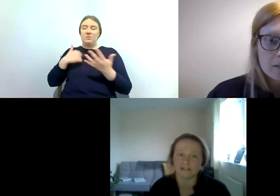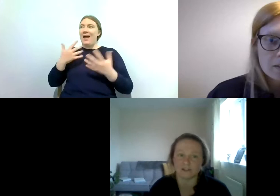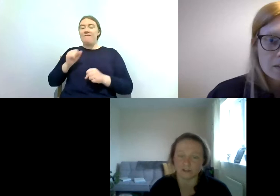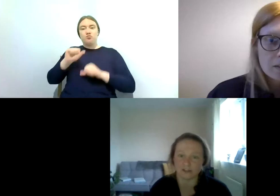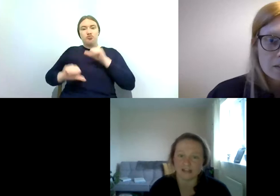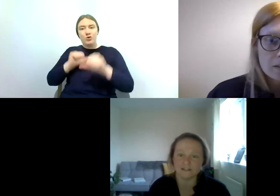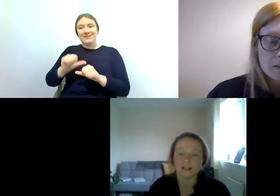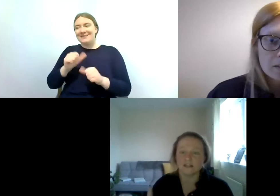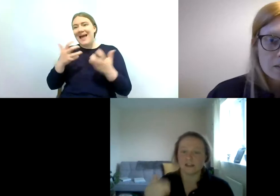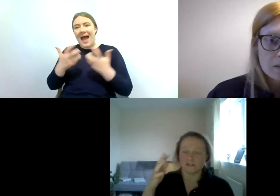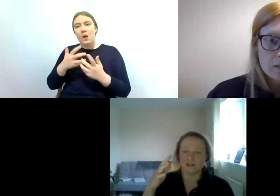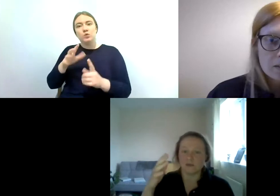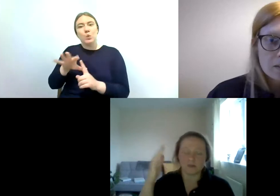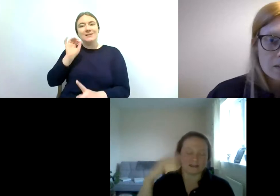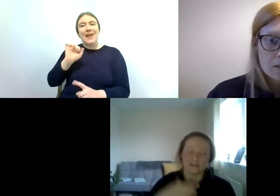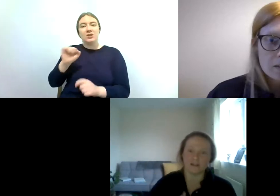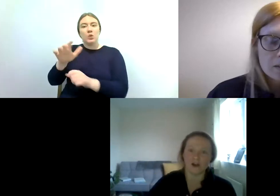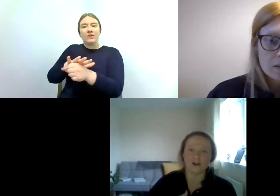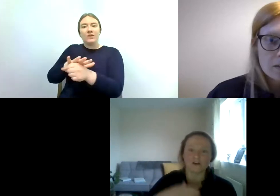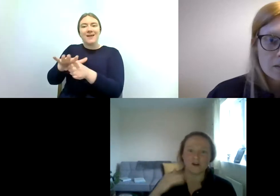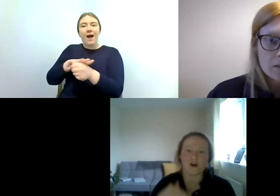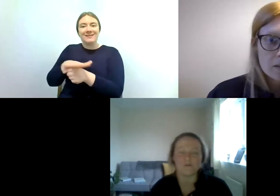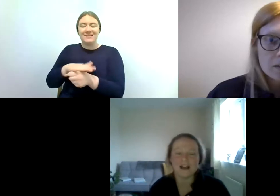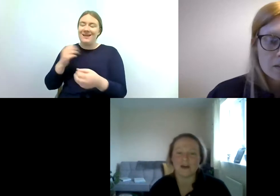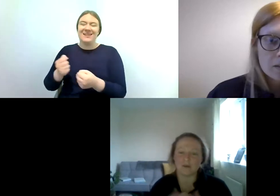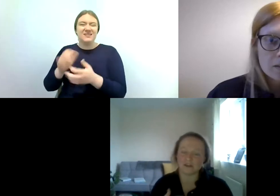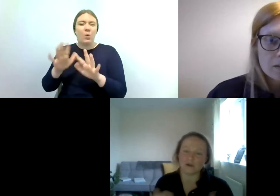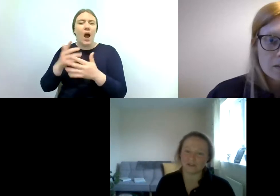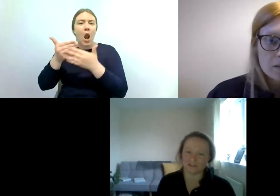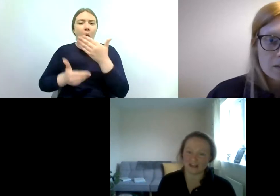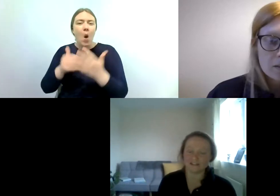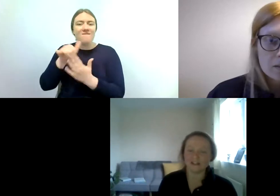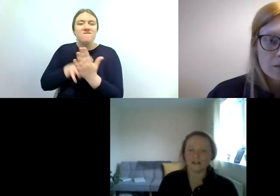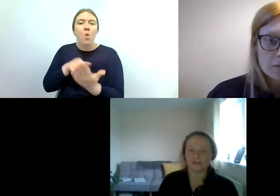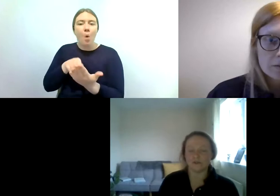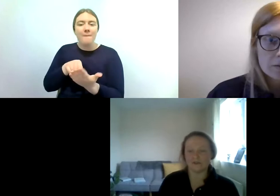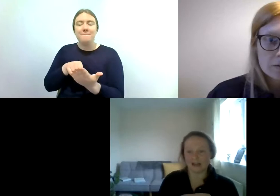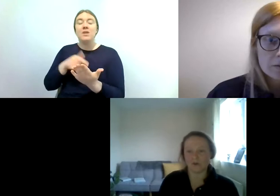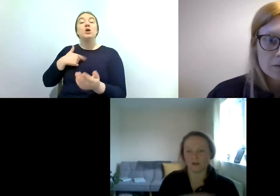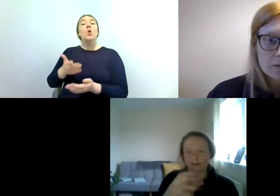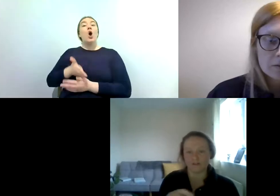your site there's a it's a long form and when you go to site you fill out all the different